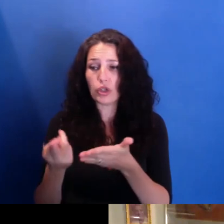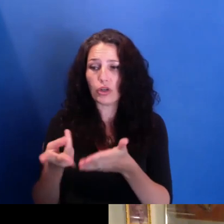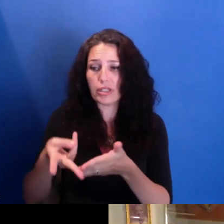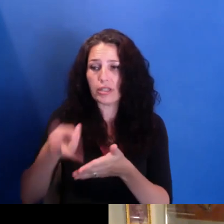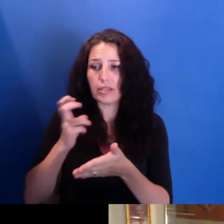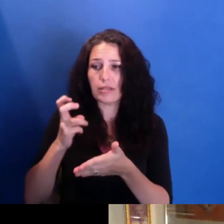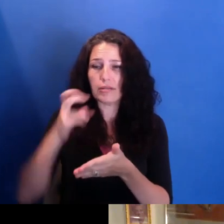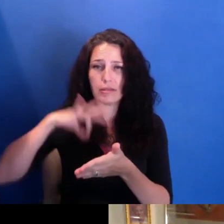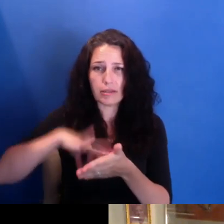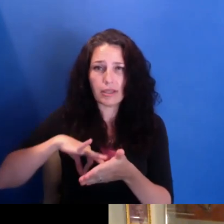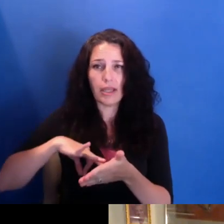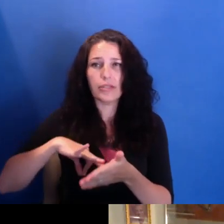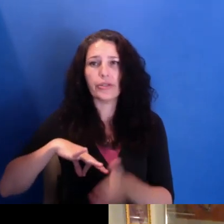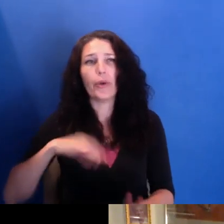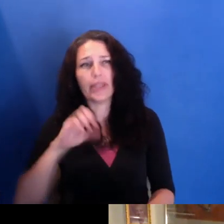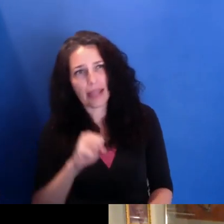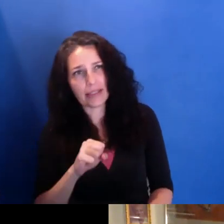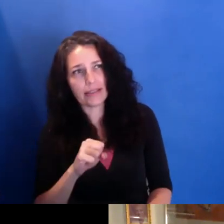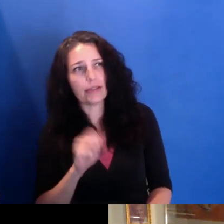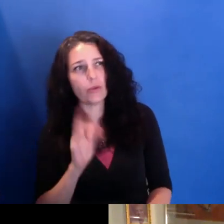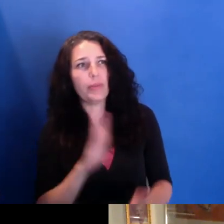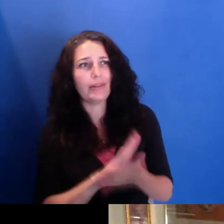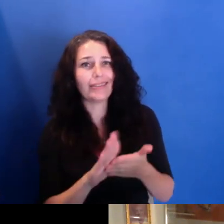But it also sometimes-- and especially in these times,